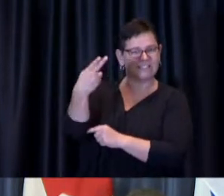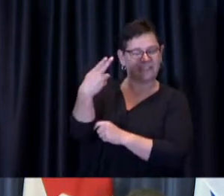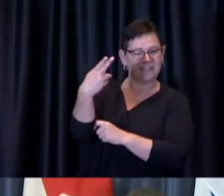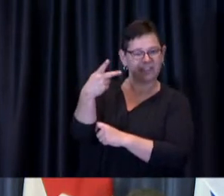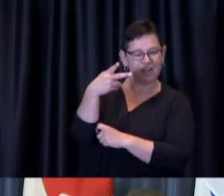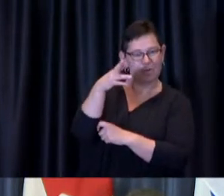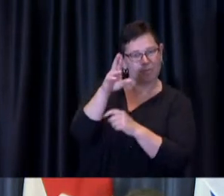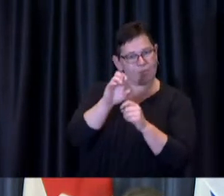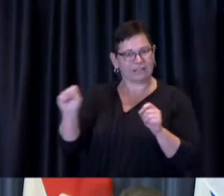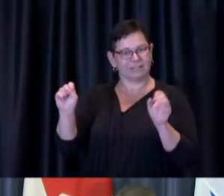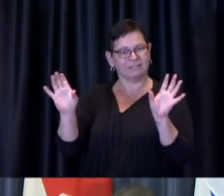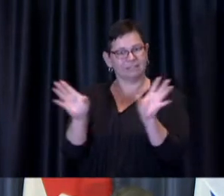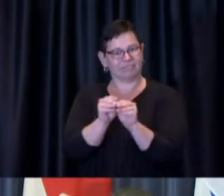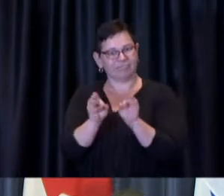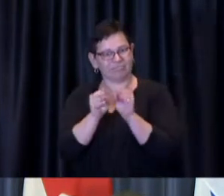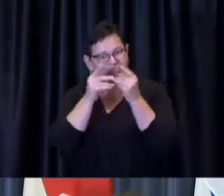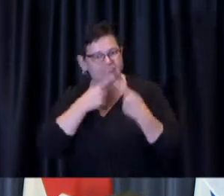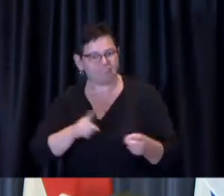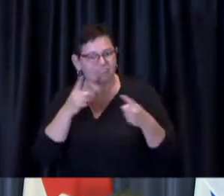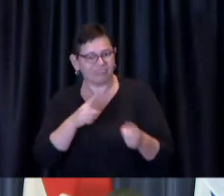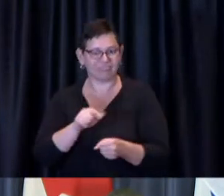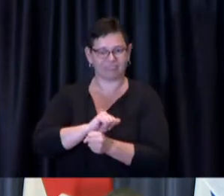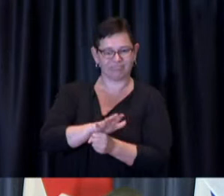First up we have Mayor Tory please go ahead.